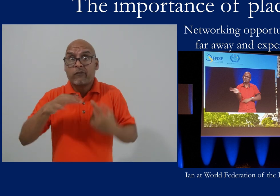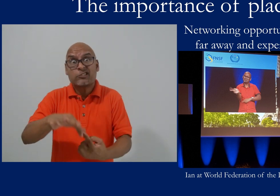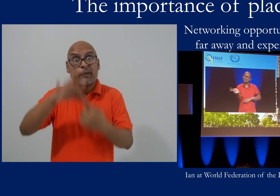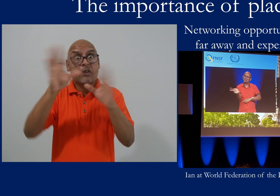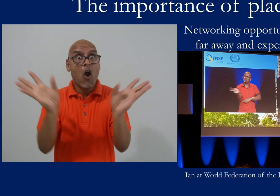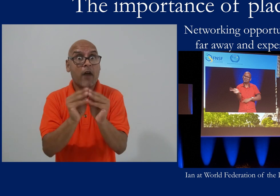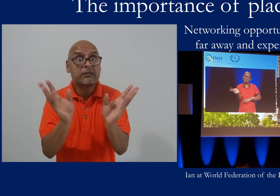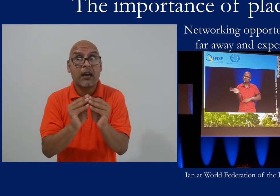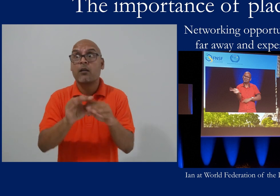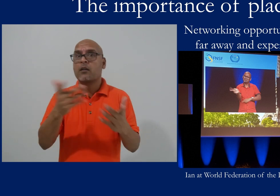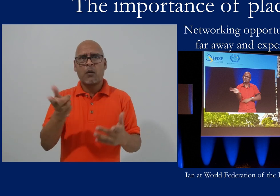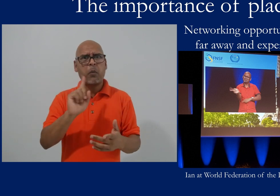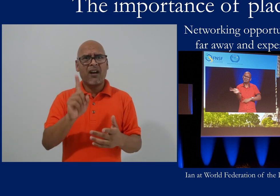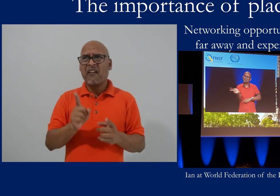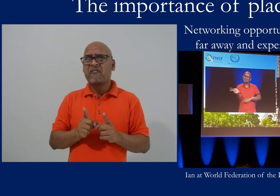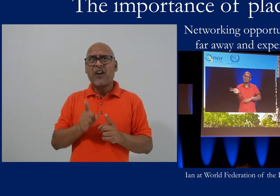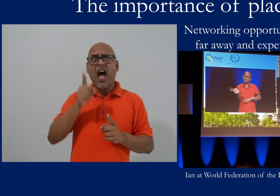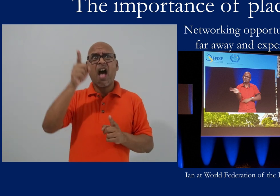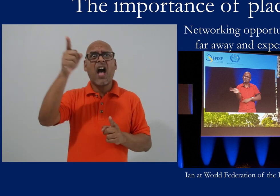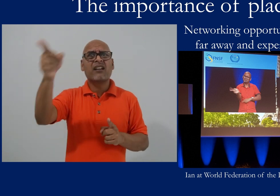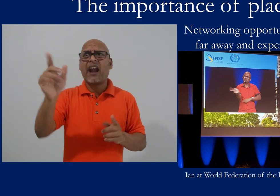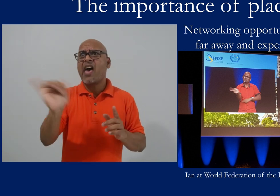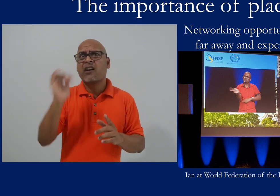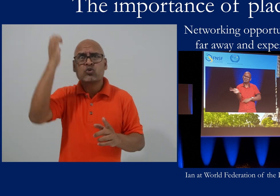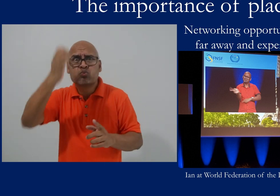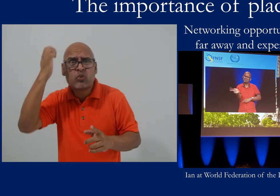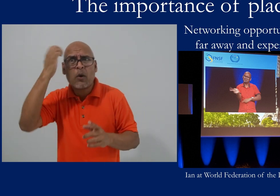Major conferences tend to happen a long way away from the Caribbean, in Europe,